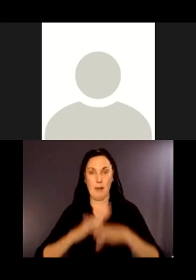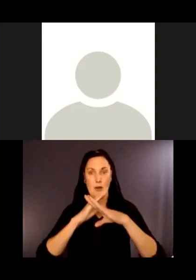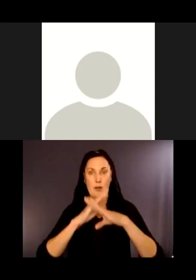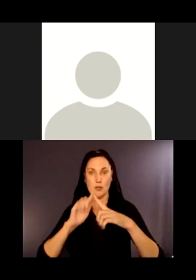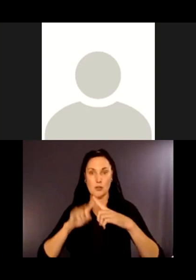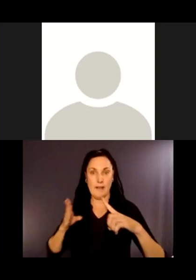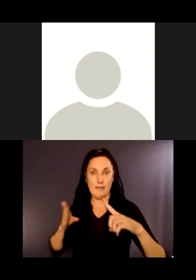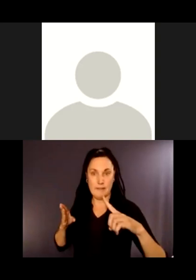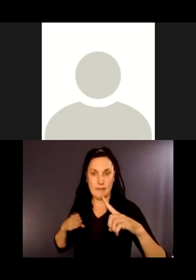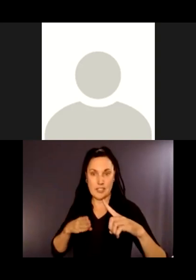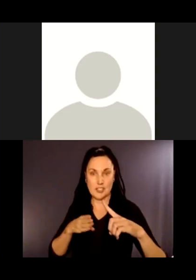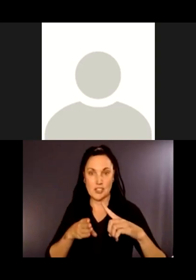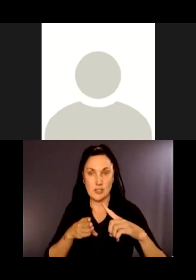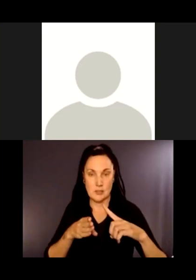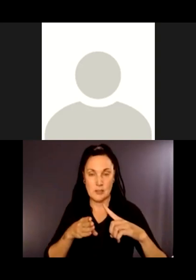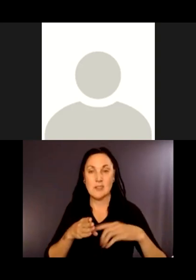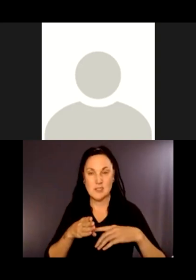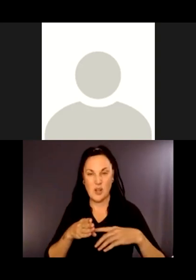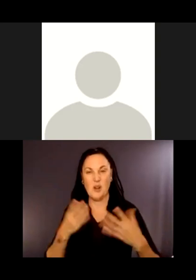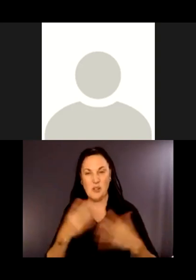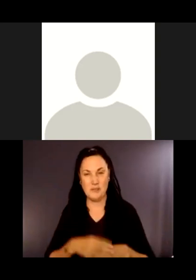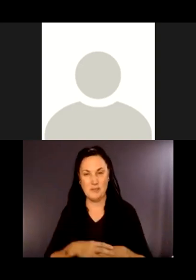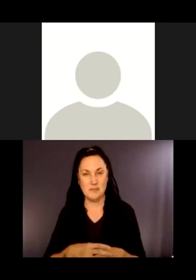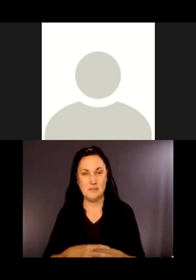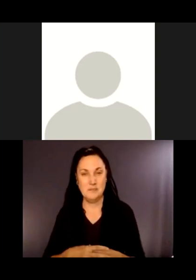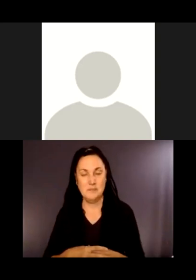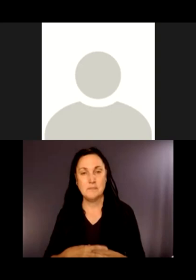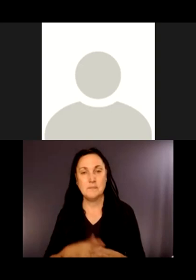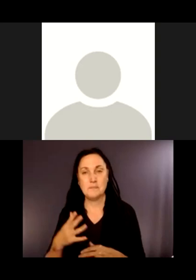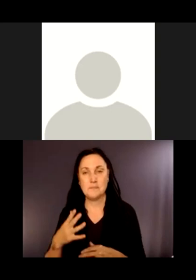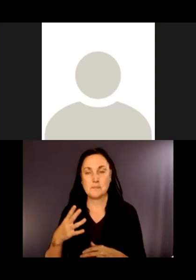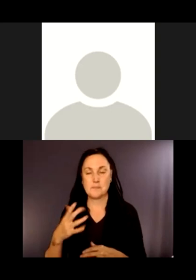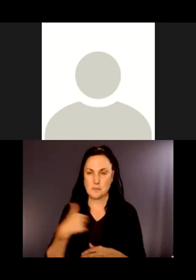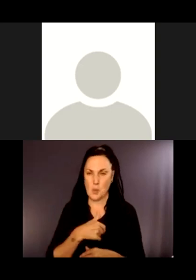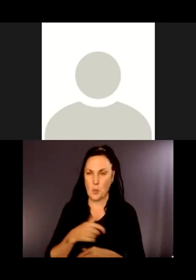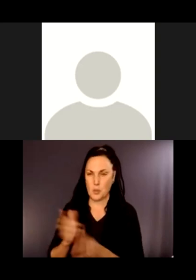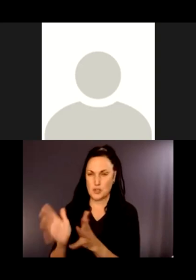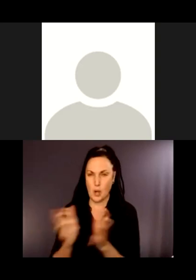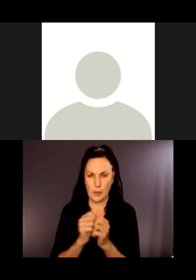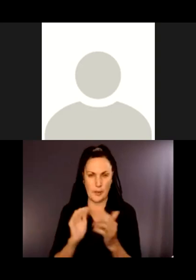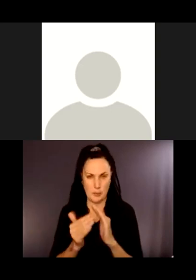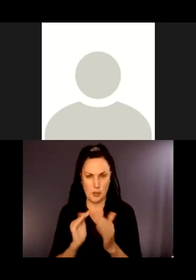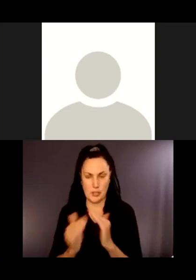Some of the history, which you can find online because we've talked to the community about this, we've done four or five repairs.